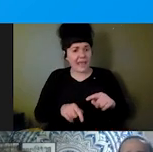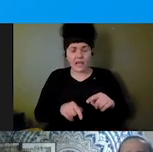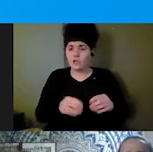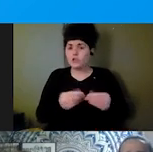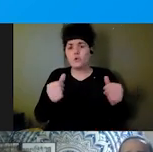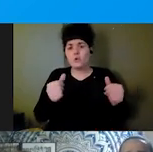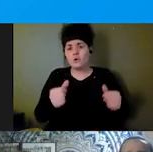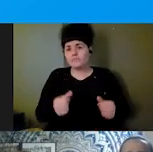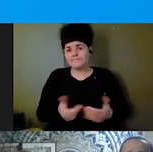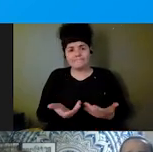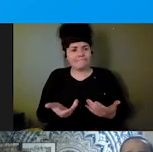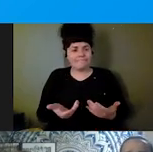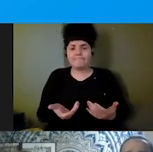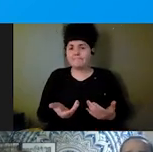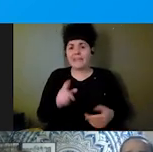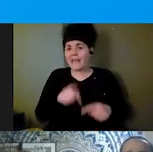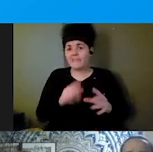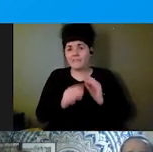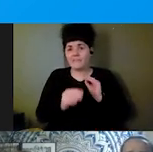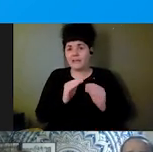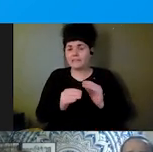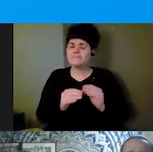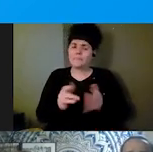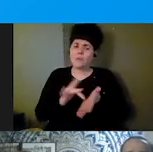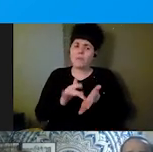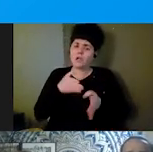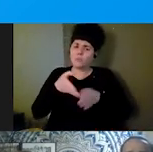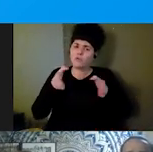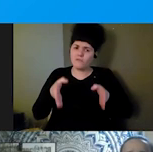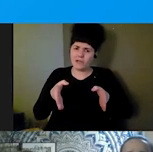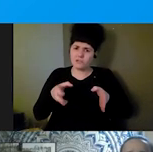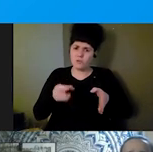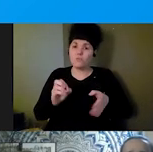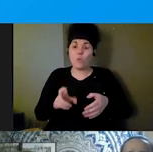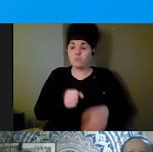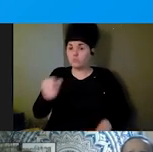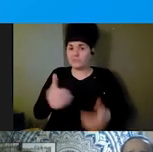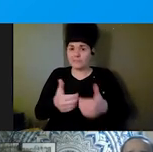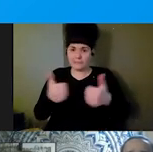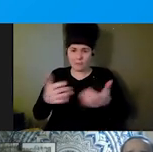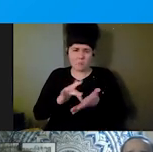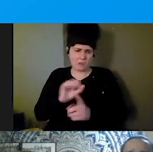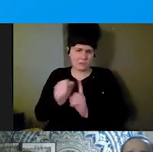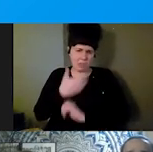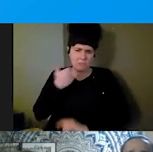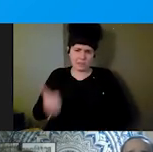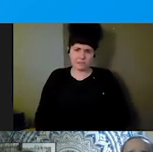medical professionals or in separate medical settings. Next slide, please.